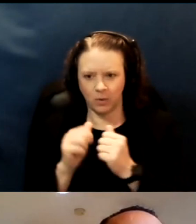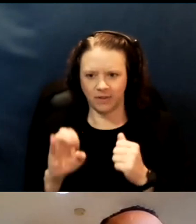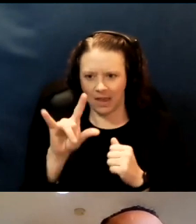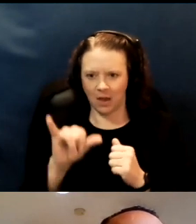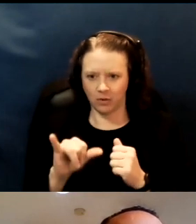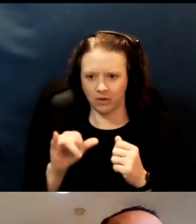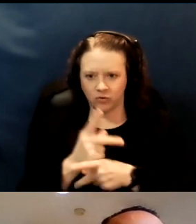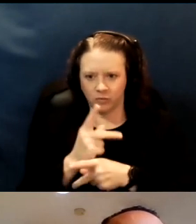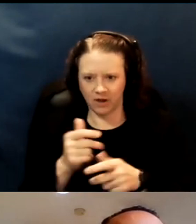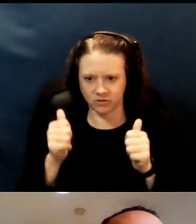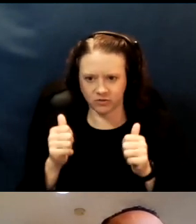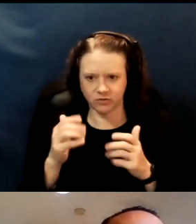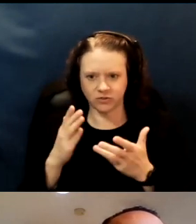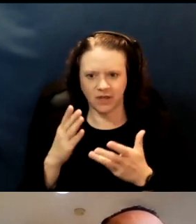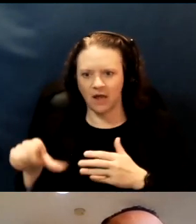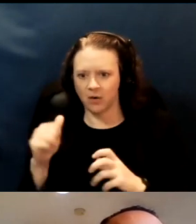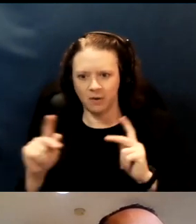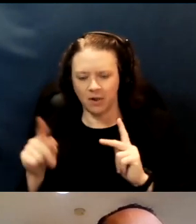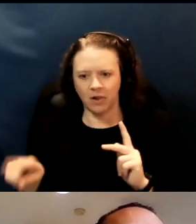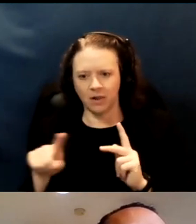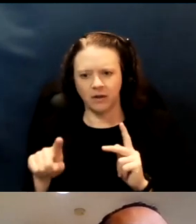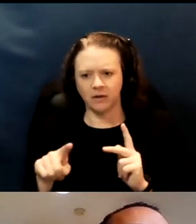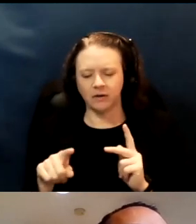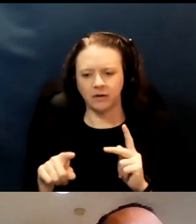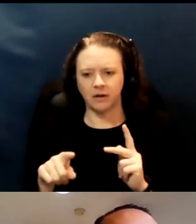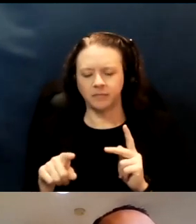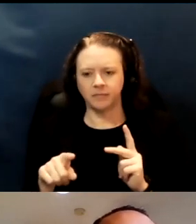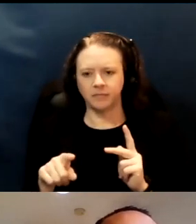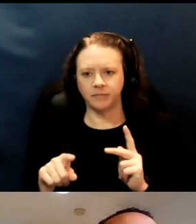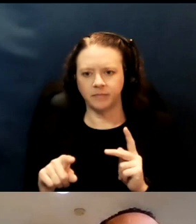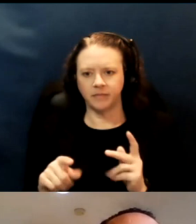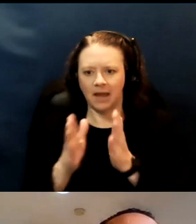to have the paratransit agencies do single ride,